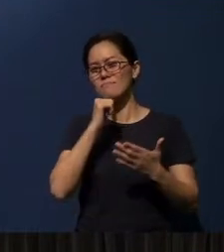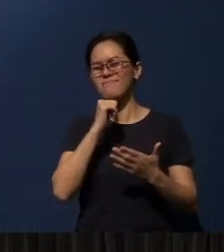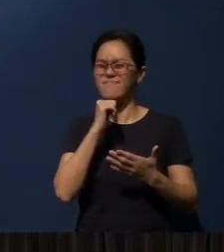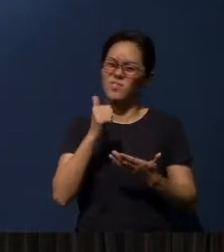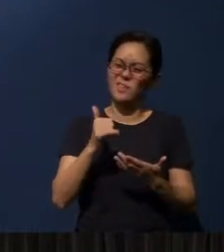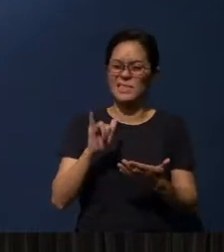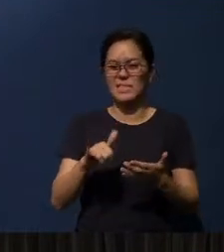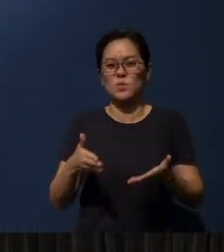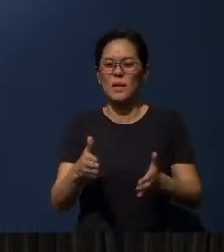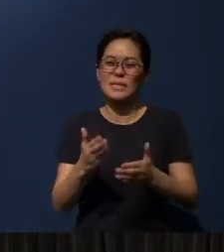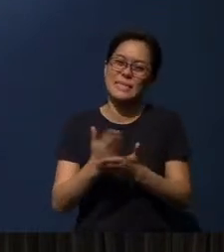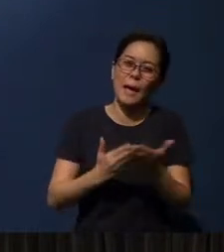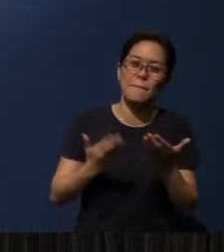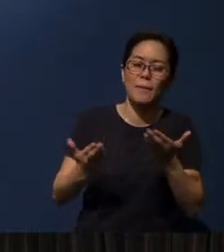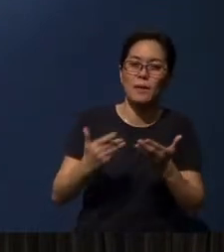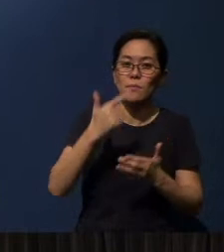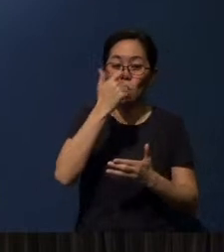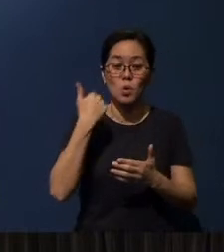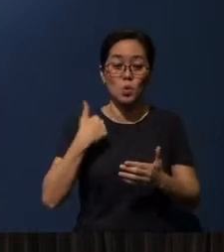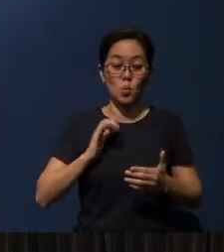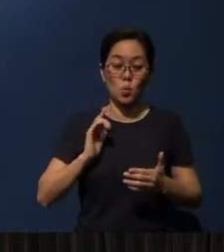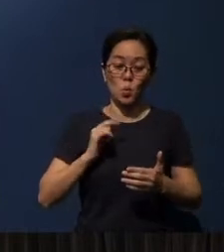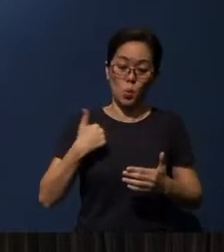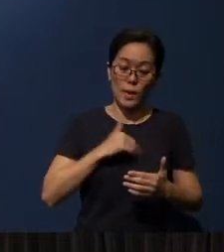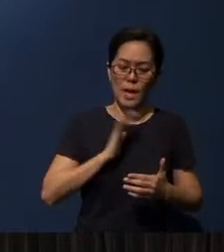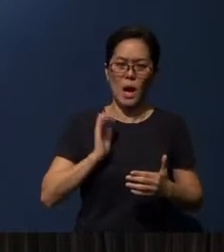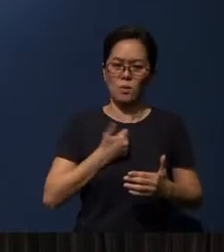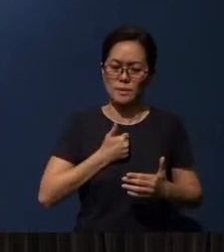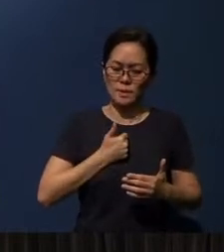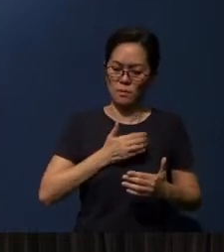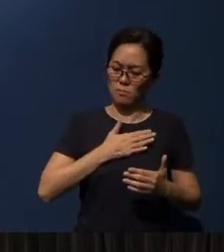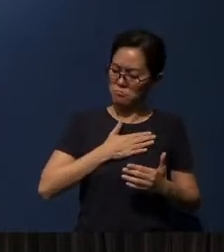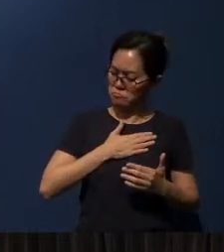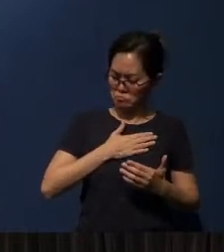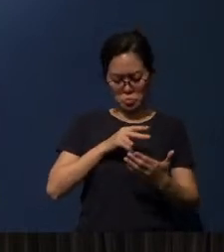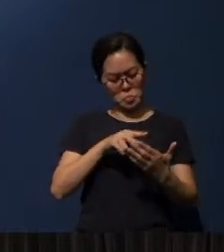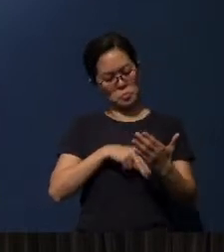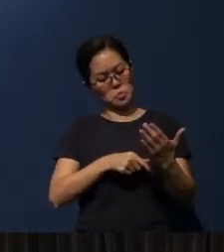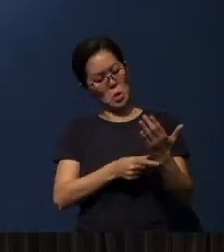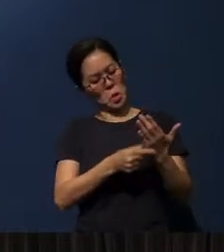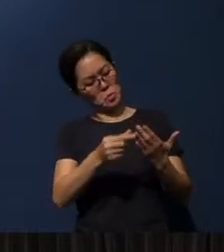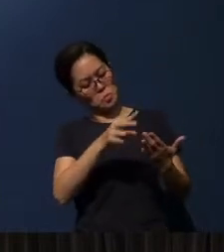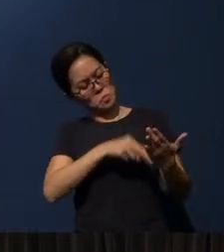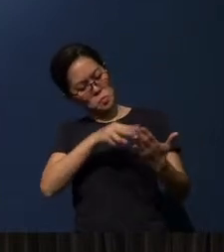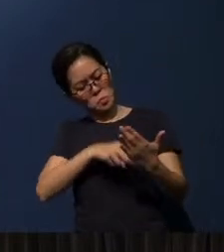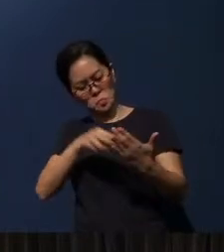Some of us may have come to Christ because we ourselves personally read certain articles. Okay.